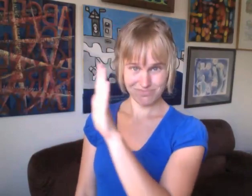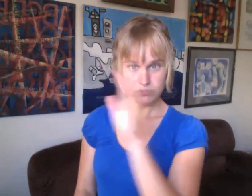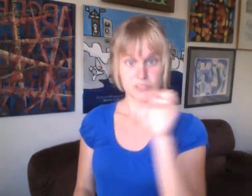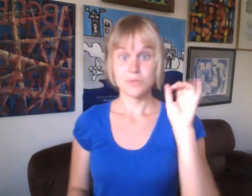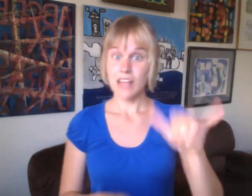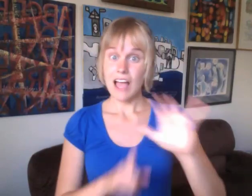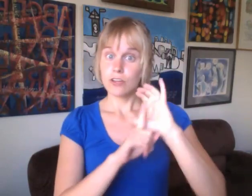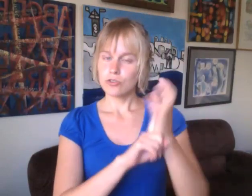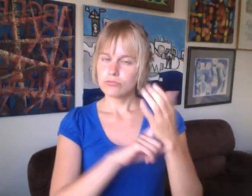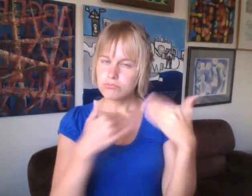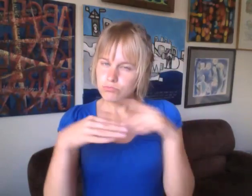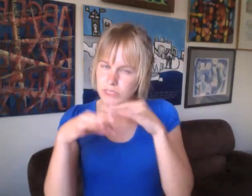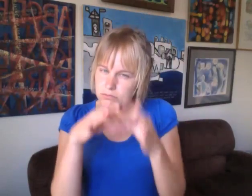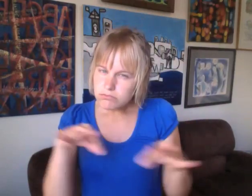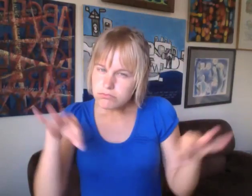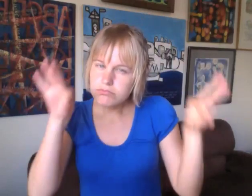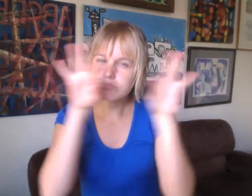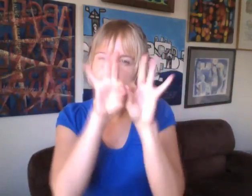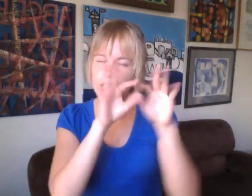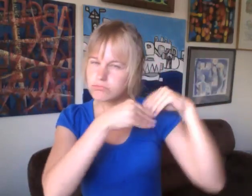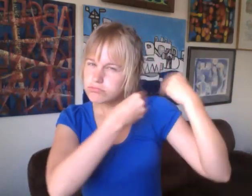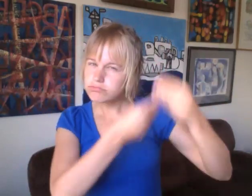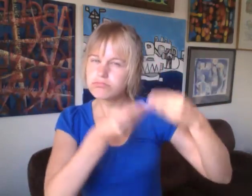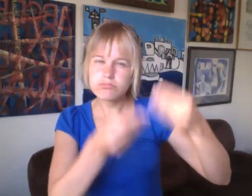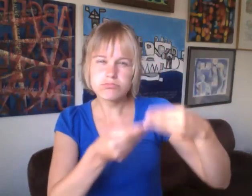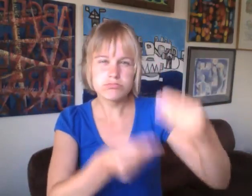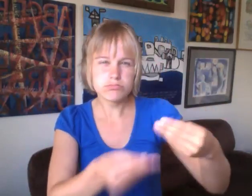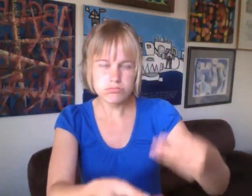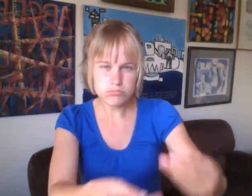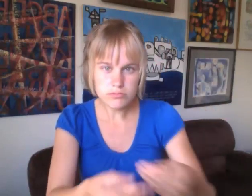So, dreadlocks are a significant cultural marker that have been passed through generations in the Black community.